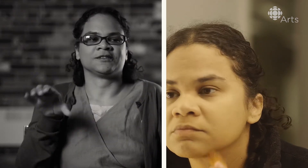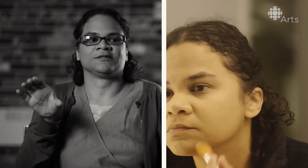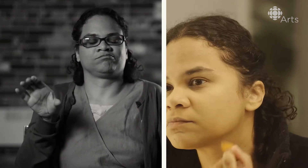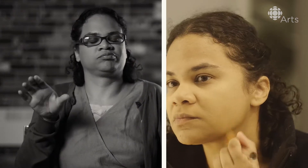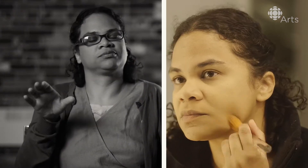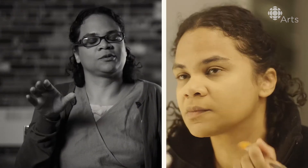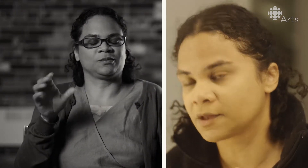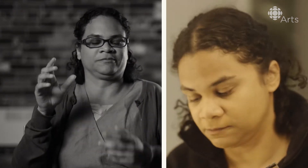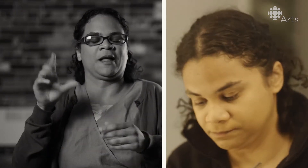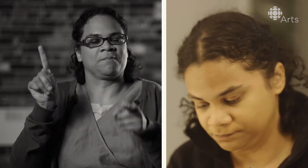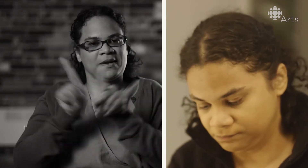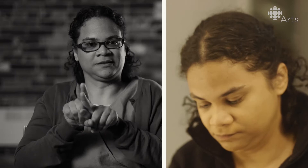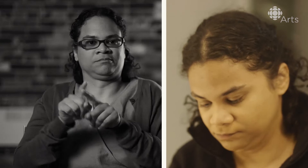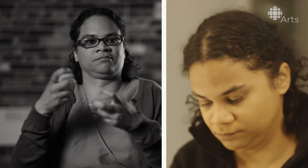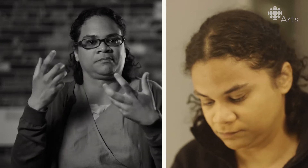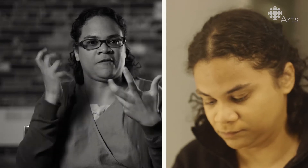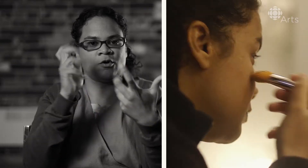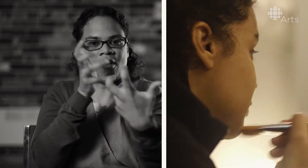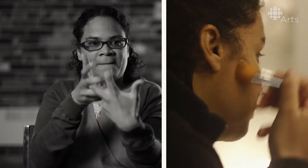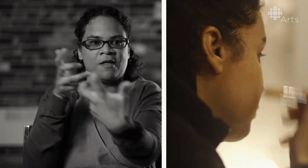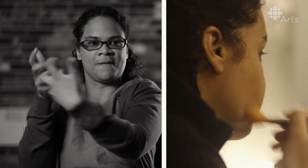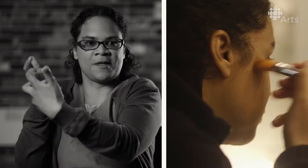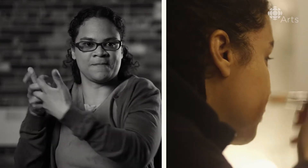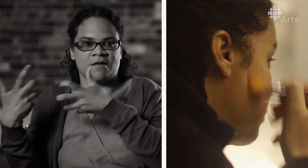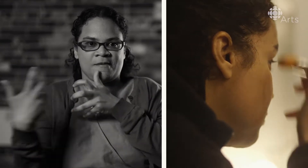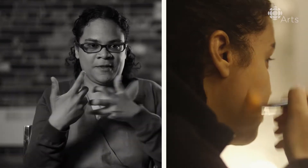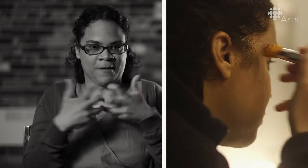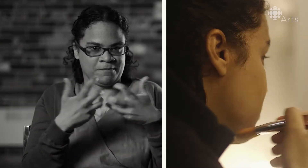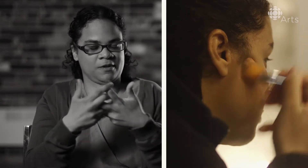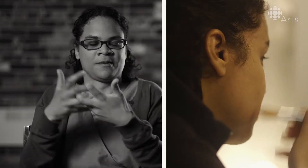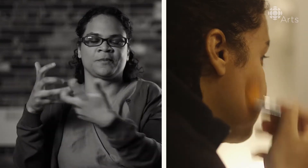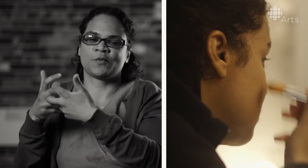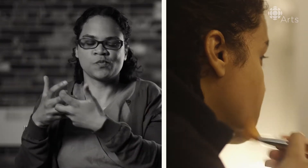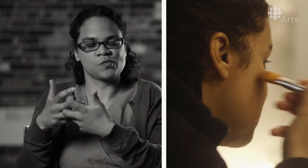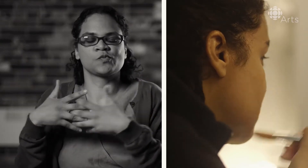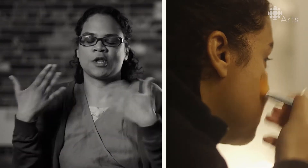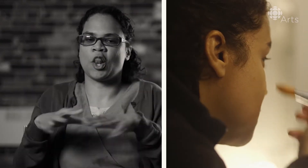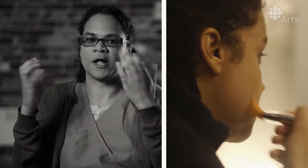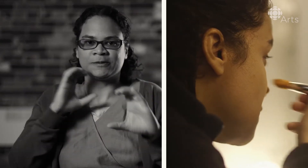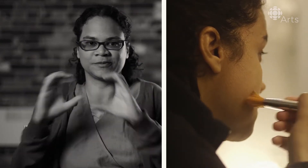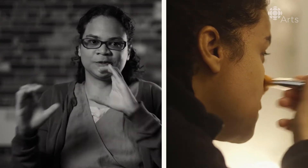in to the play so that we know what's going on on stage at any given moment. Communication has been so much more emphasized here.